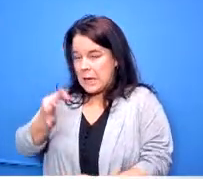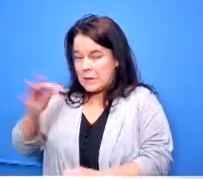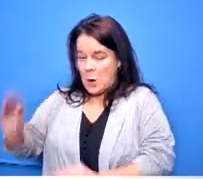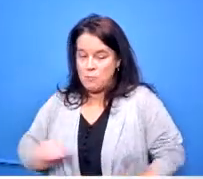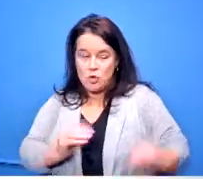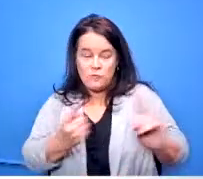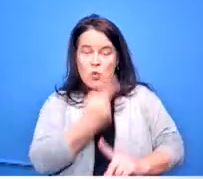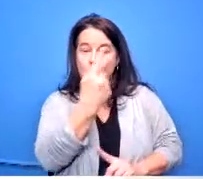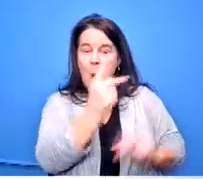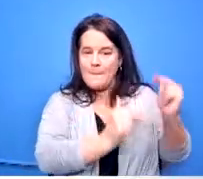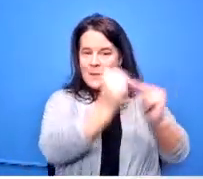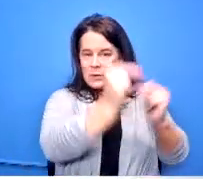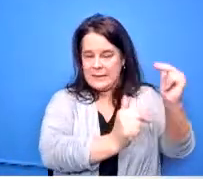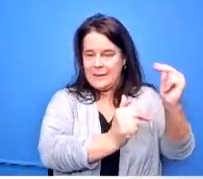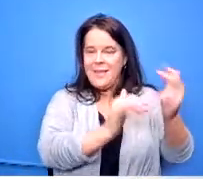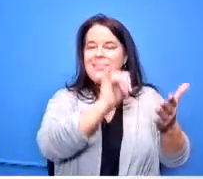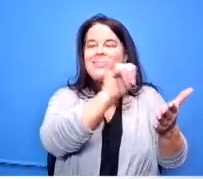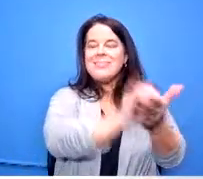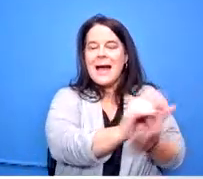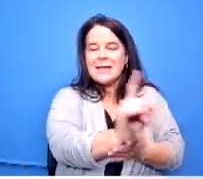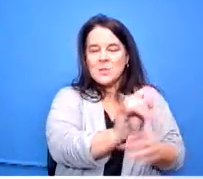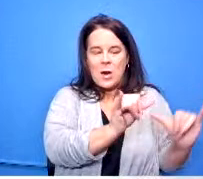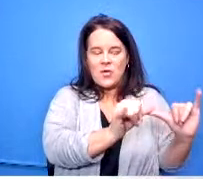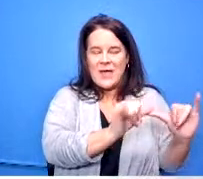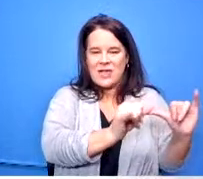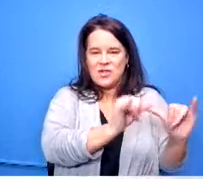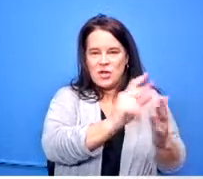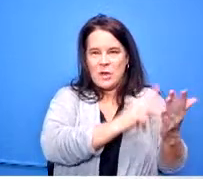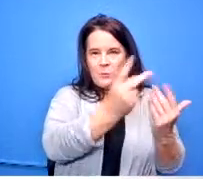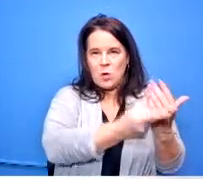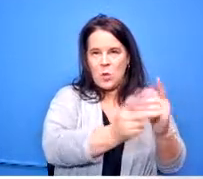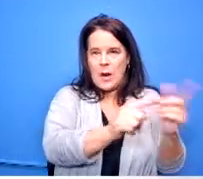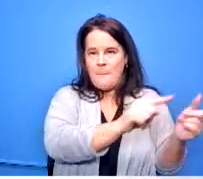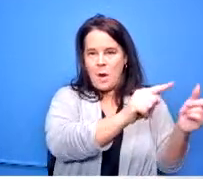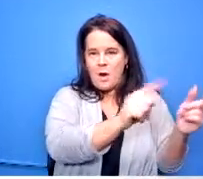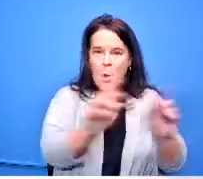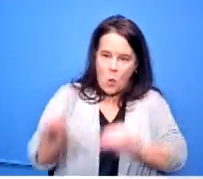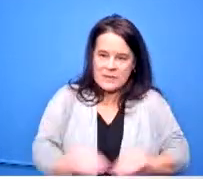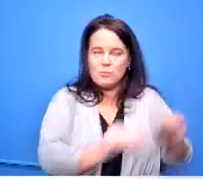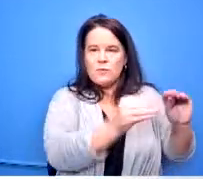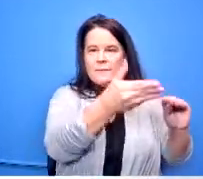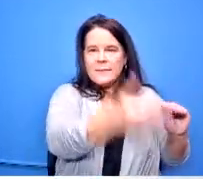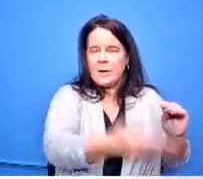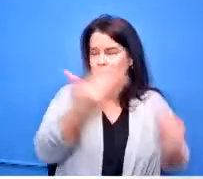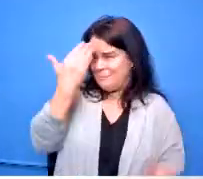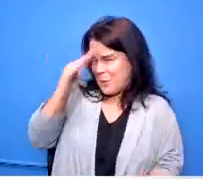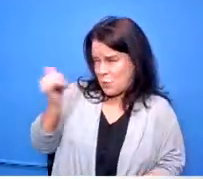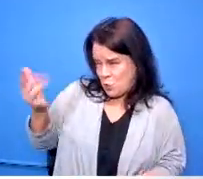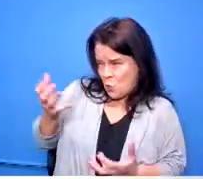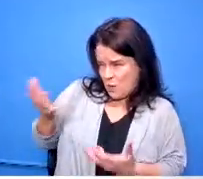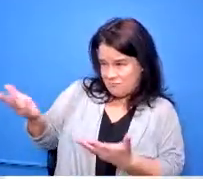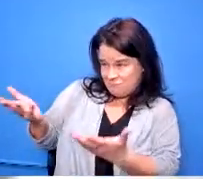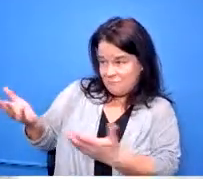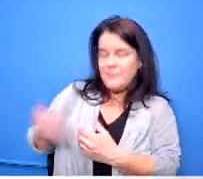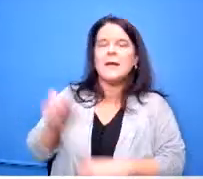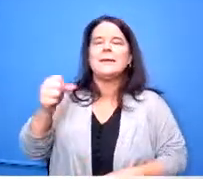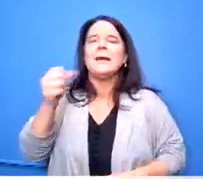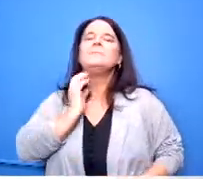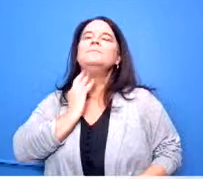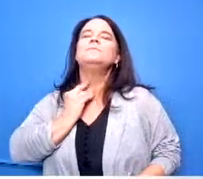where the engineering program went i don't know if you want to yeah we worked with the board